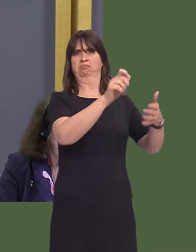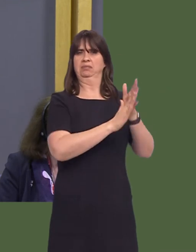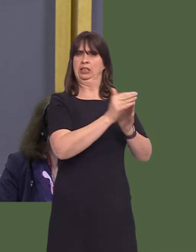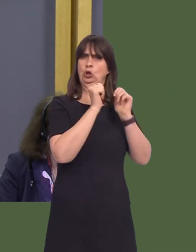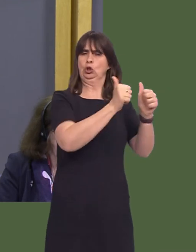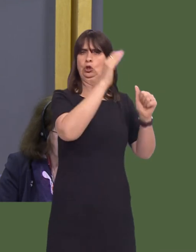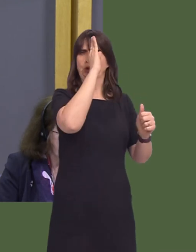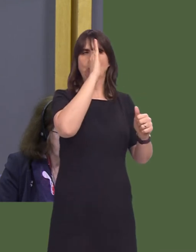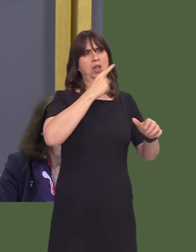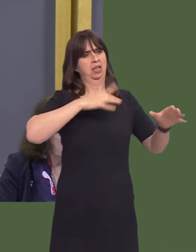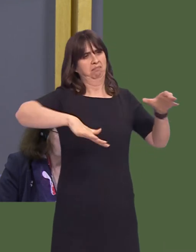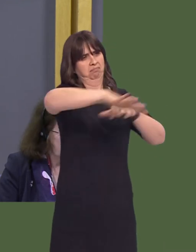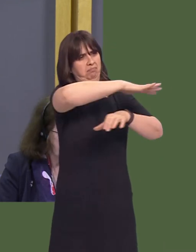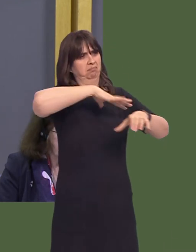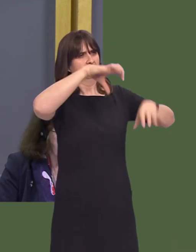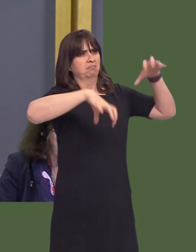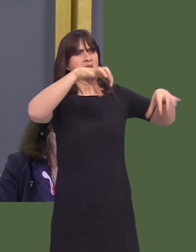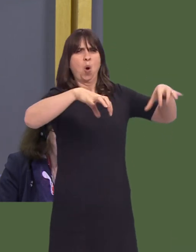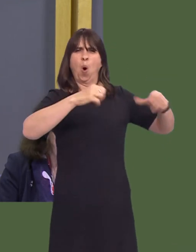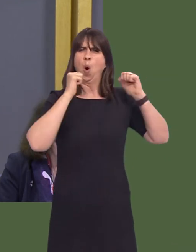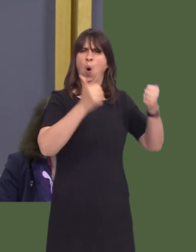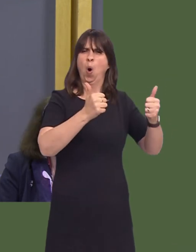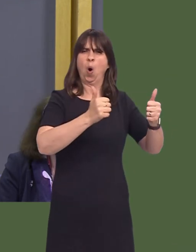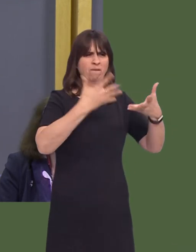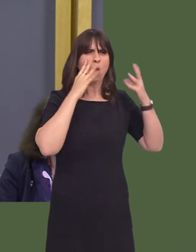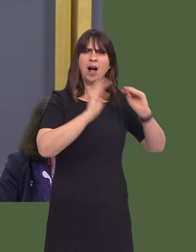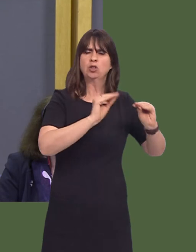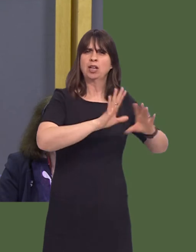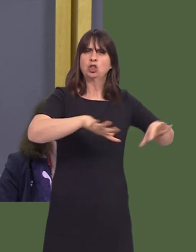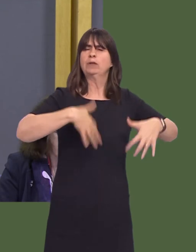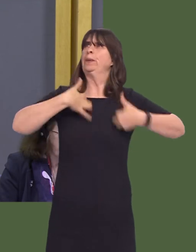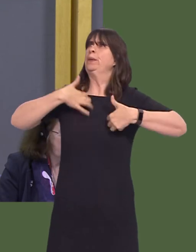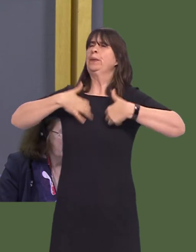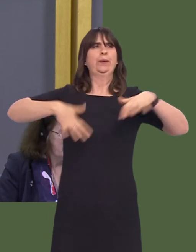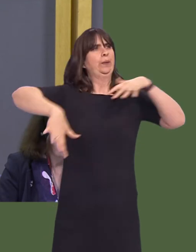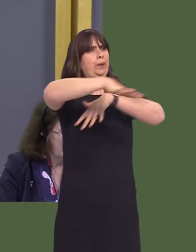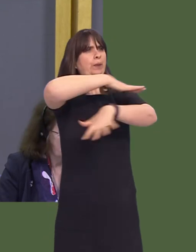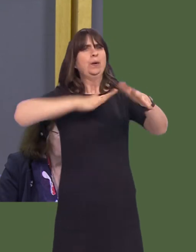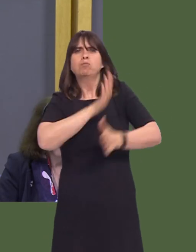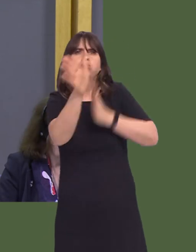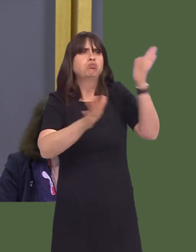'The buildings and site provide a stimulating and varied learning environment' and 'pupils make good use of...its wildlife and